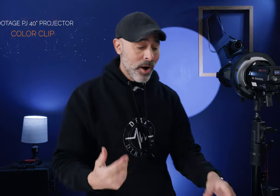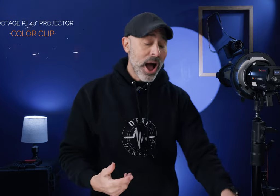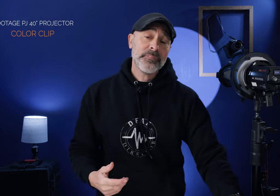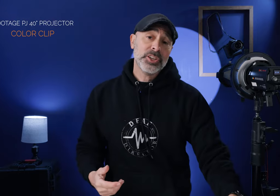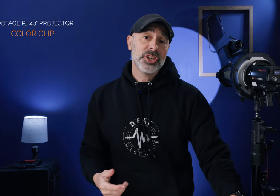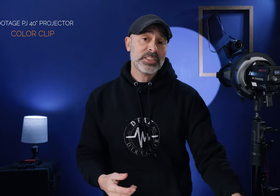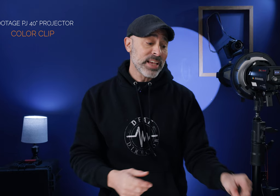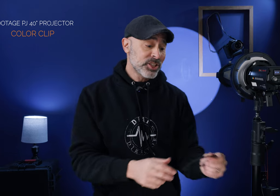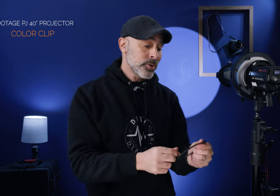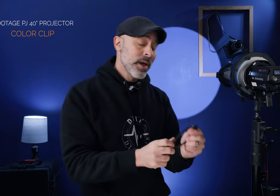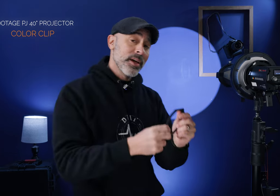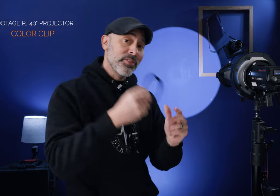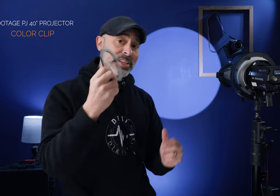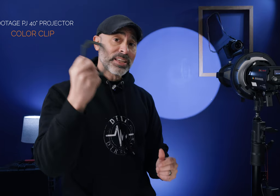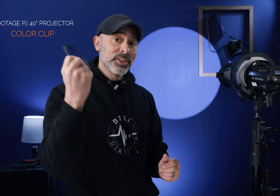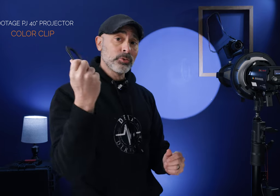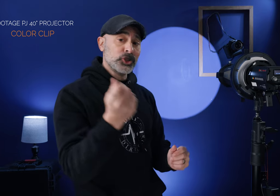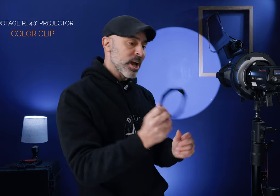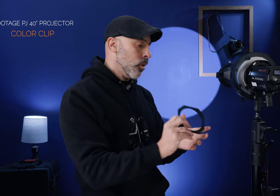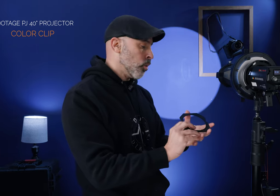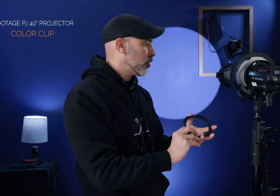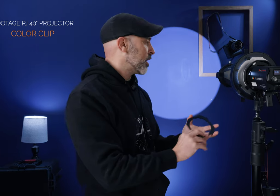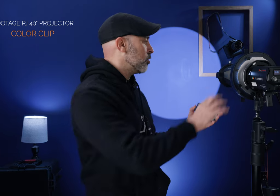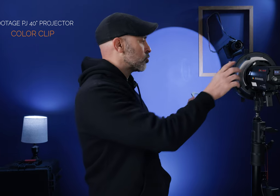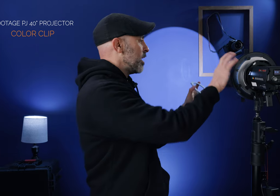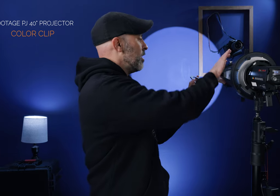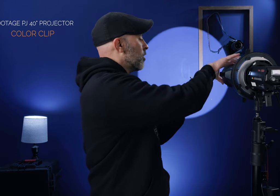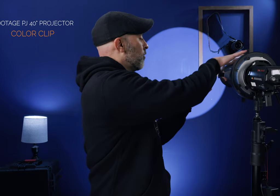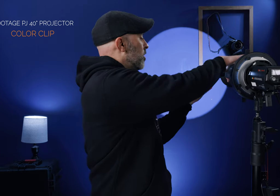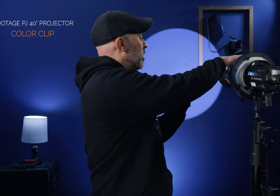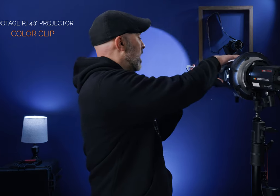now iFootage does send you this little gel holder that goes right here in the front you can kind